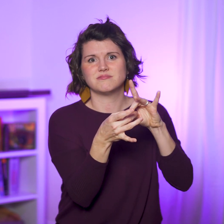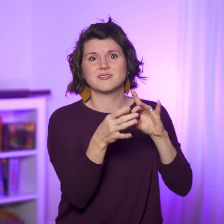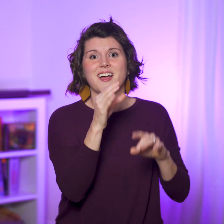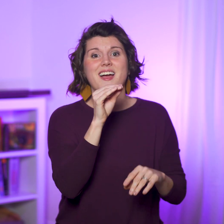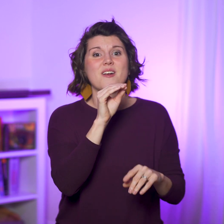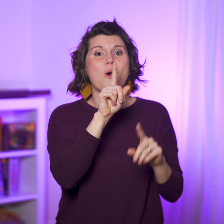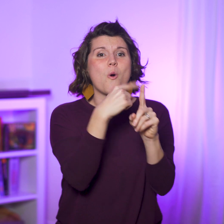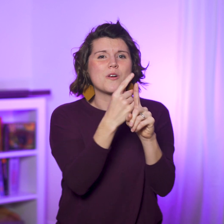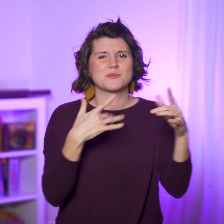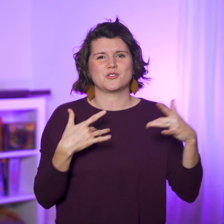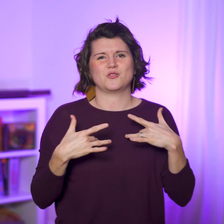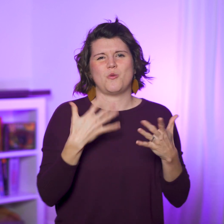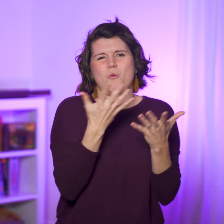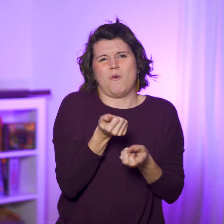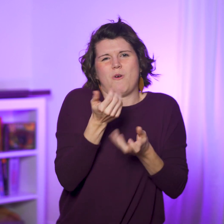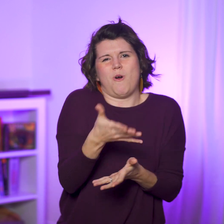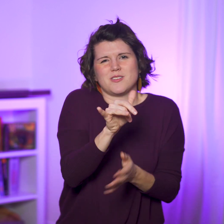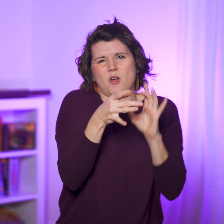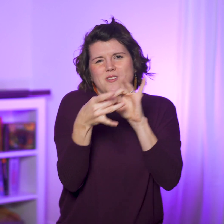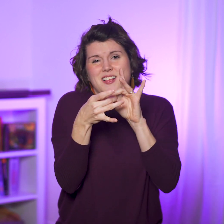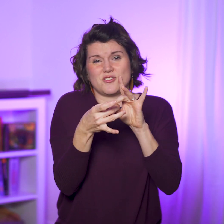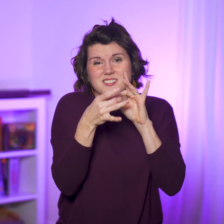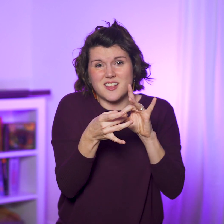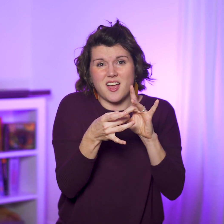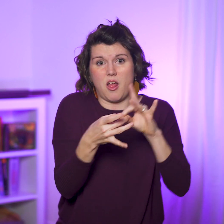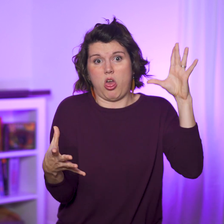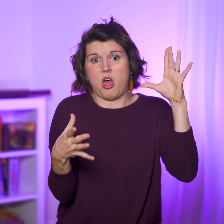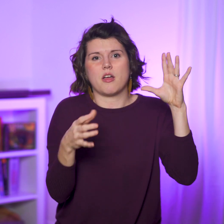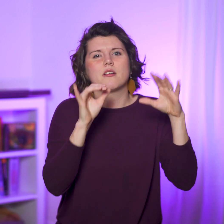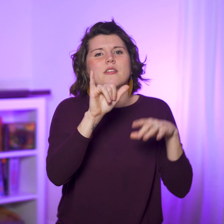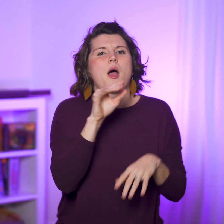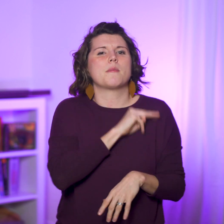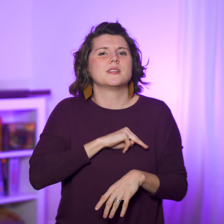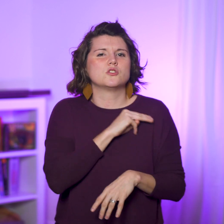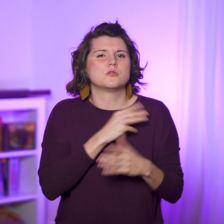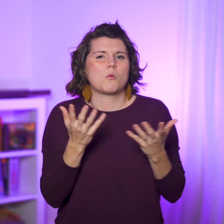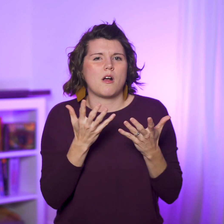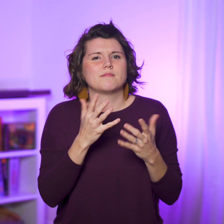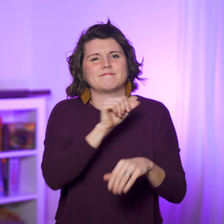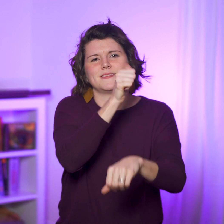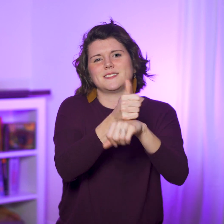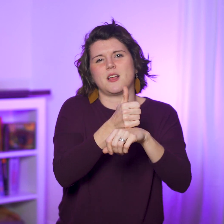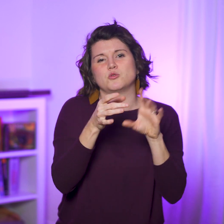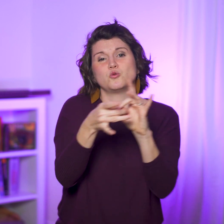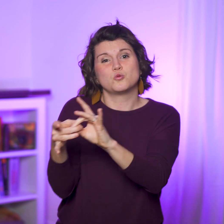So let’s only be concerned with things that disrupt the harmony of our relationships. Our code of conduct should be about creating unity